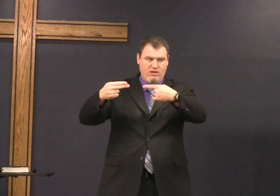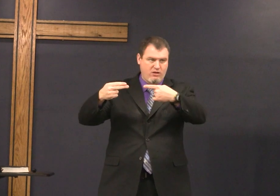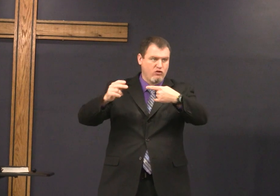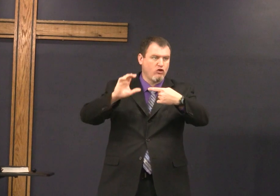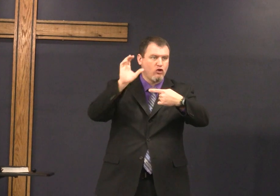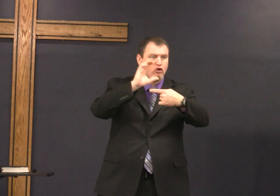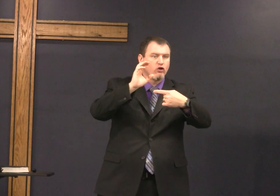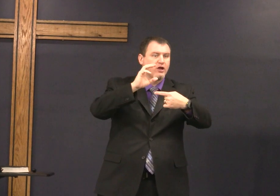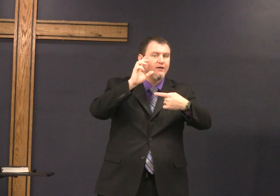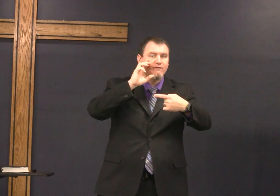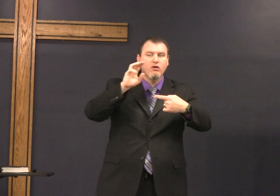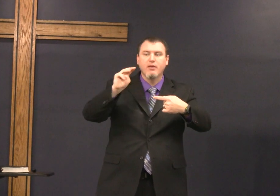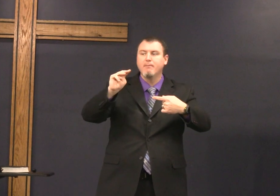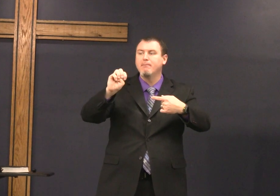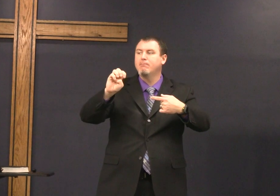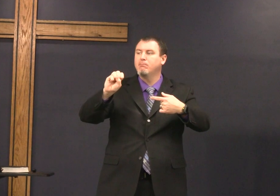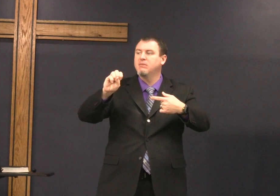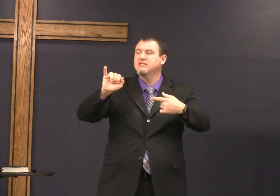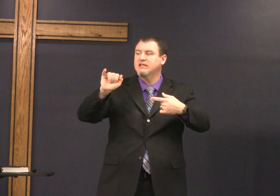the Messiah they were looking for